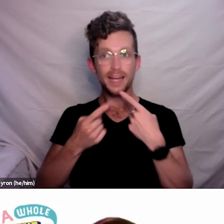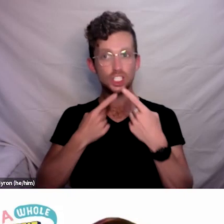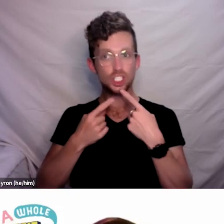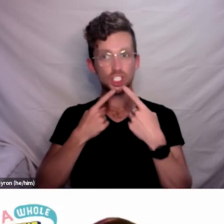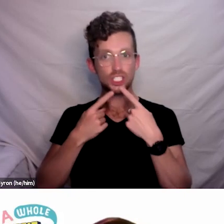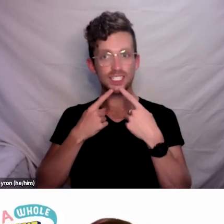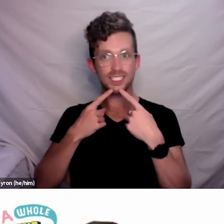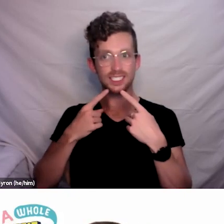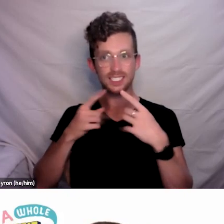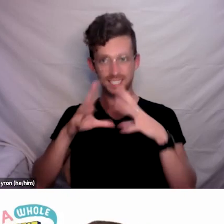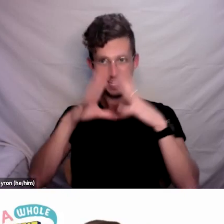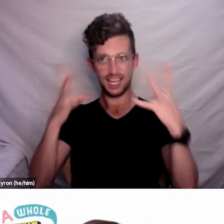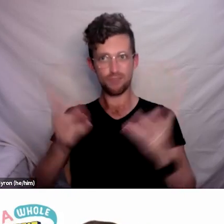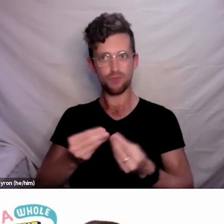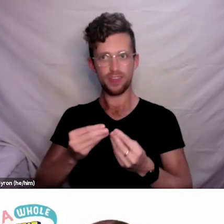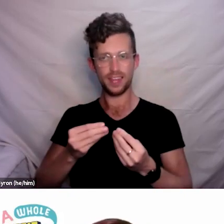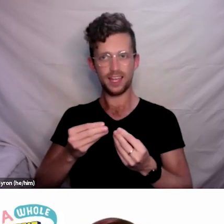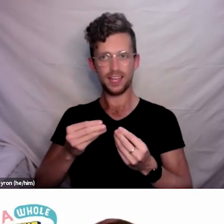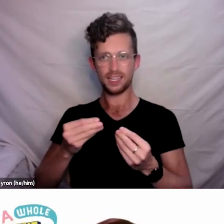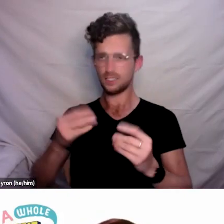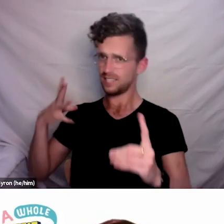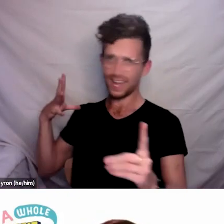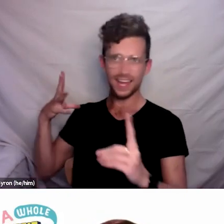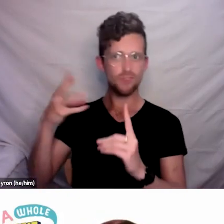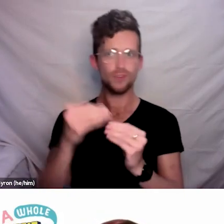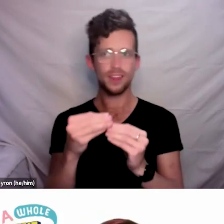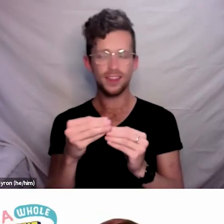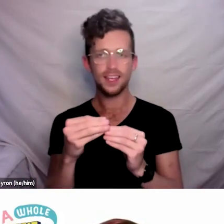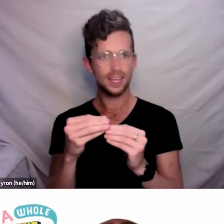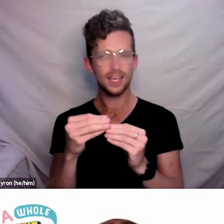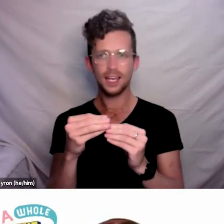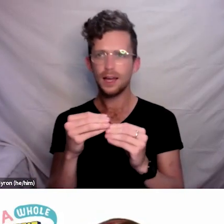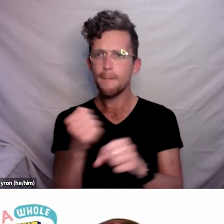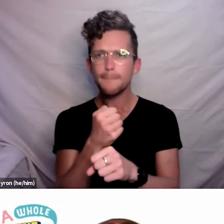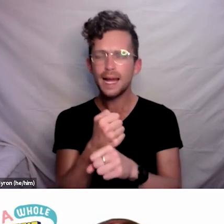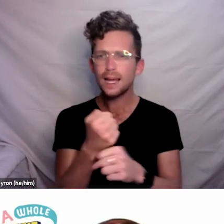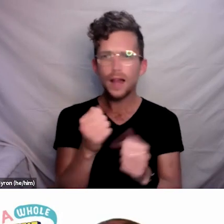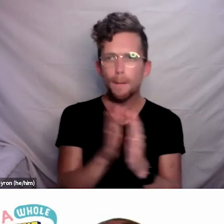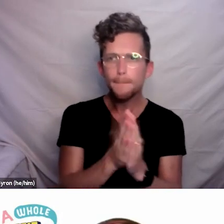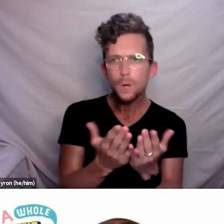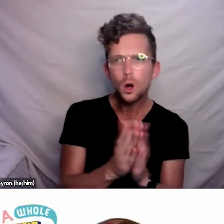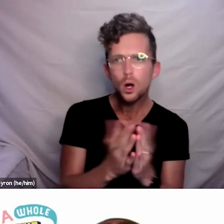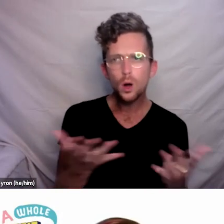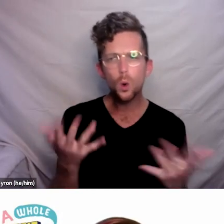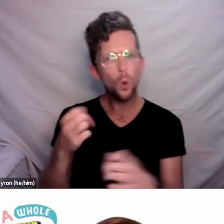info, a booklet or videos or things like that? Has there been thought given there?